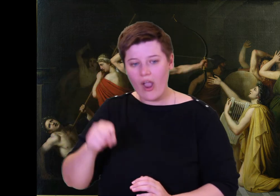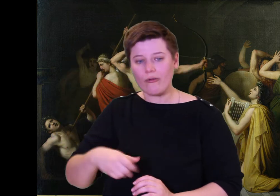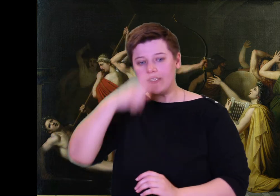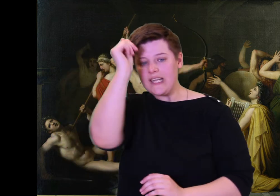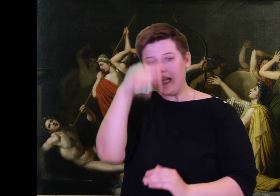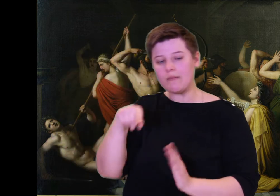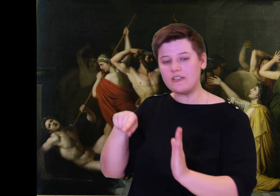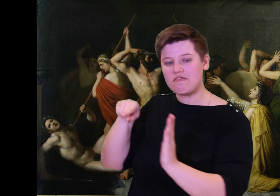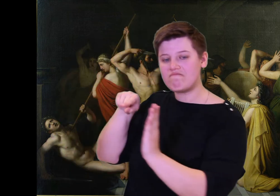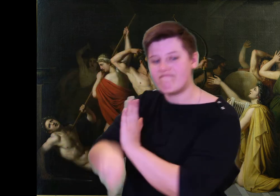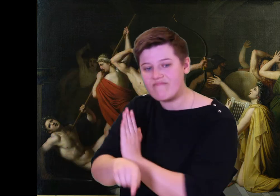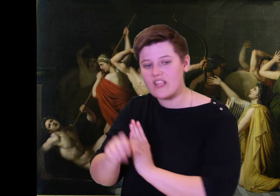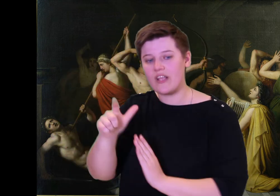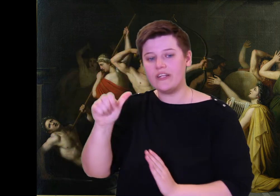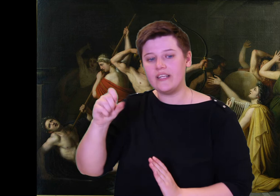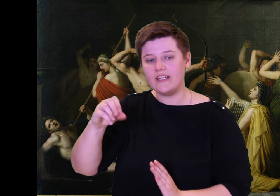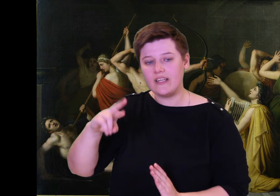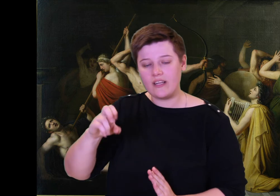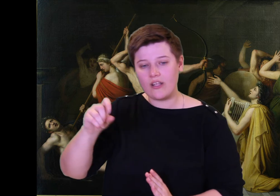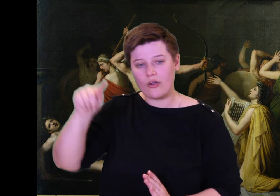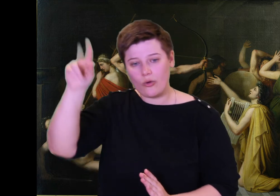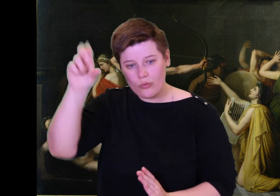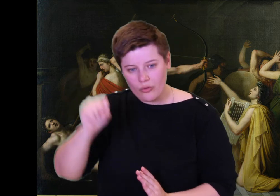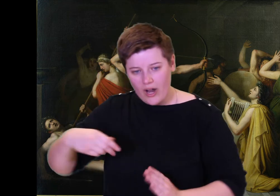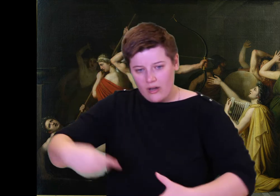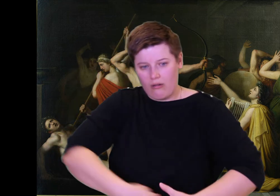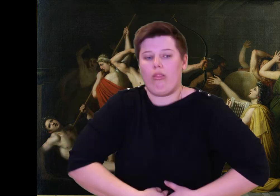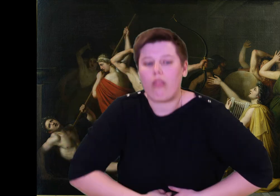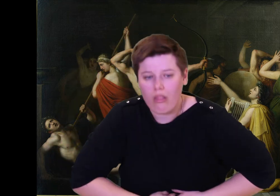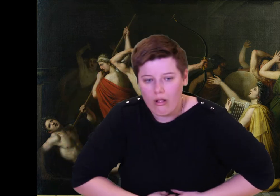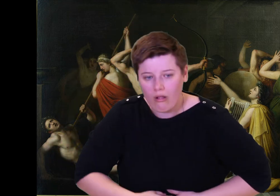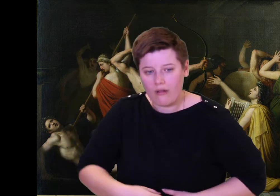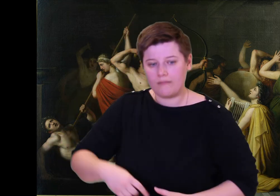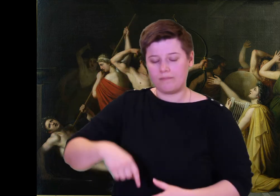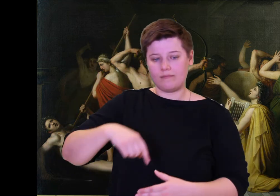sharp-eyed Odysseus and his companions hurled their piercing spears into the